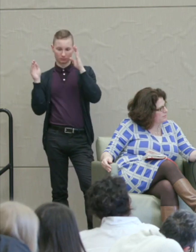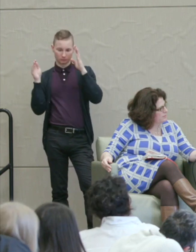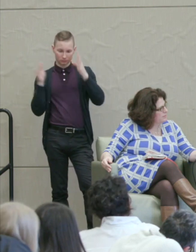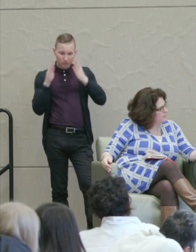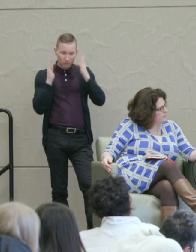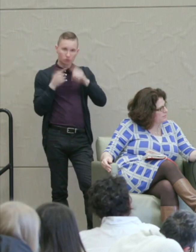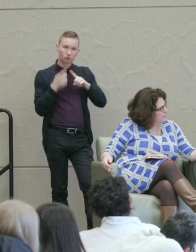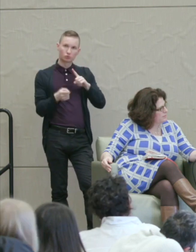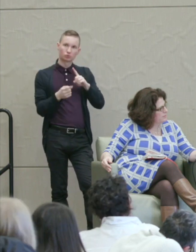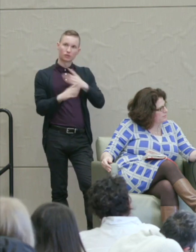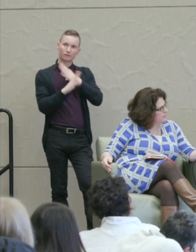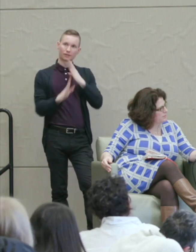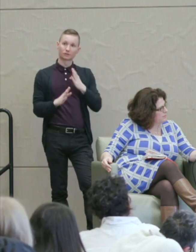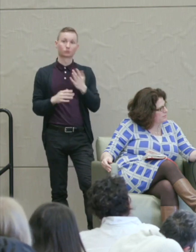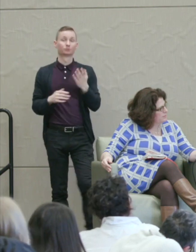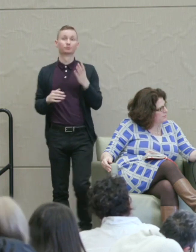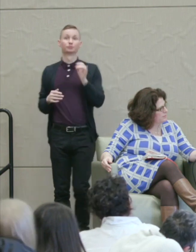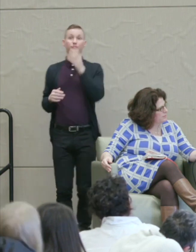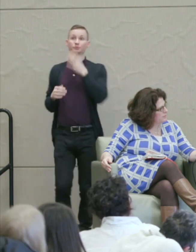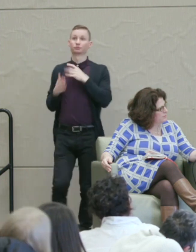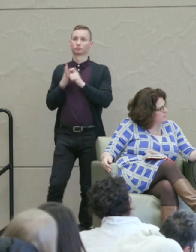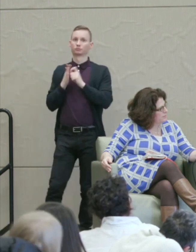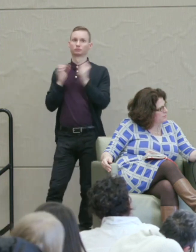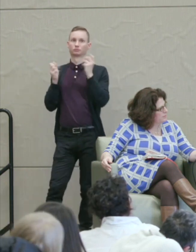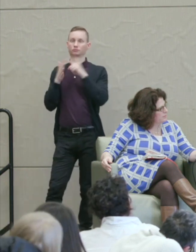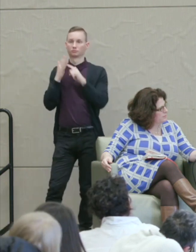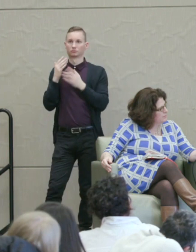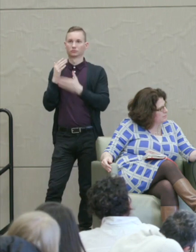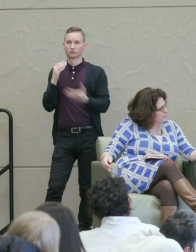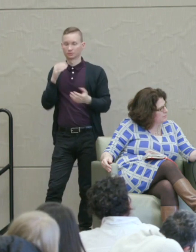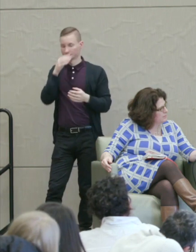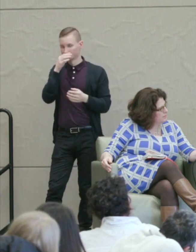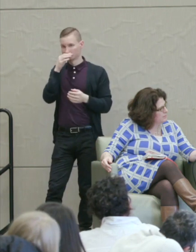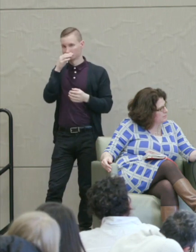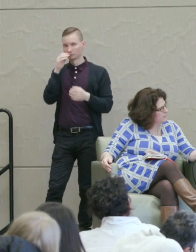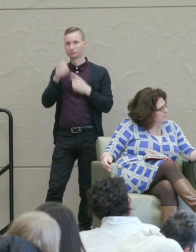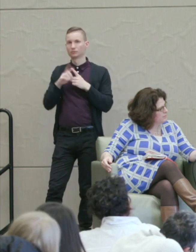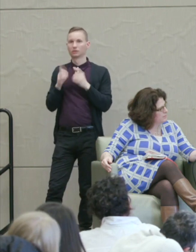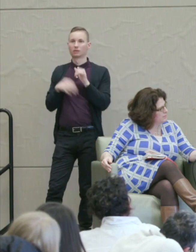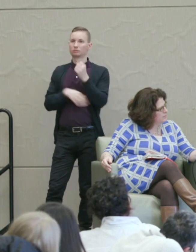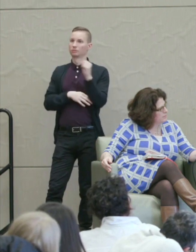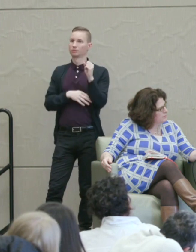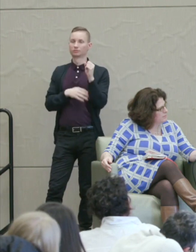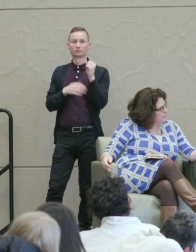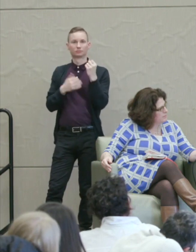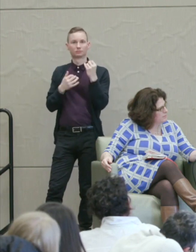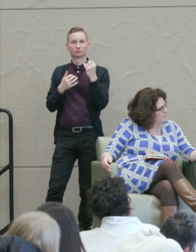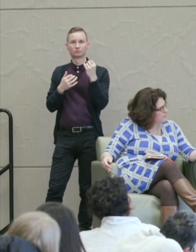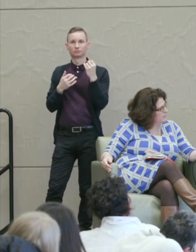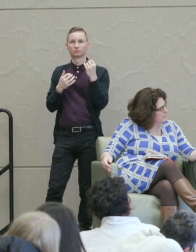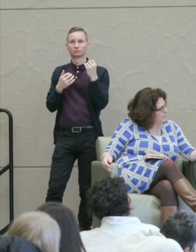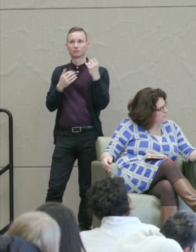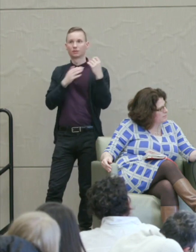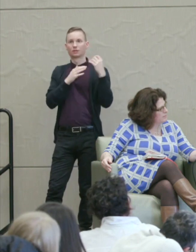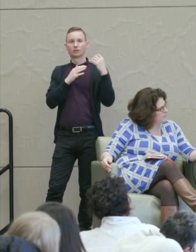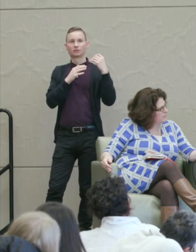So she wrote all these things in excellent law reviews. But the movement went spiraling on and on.